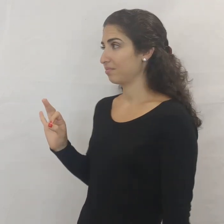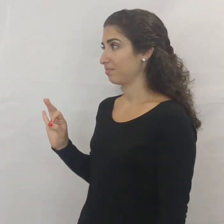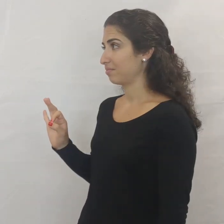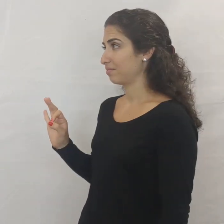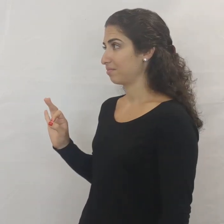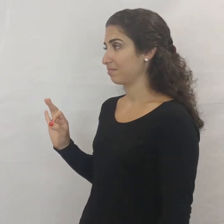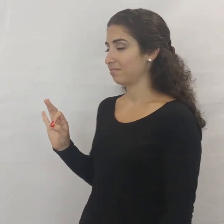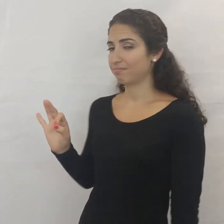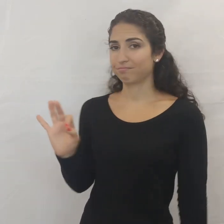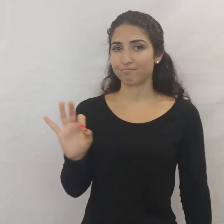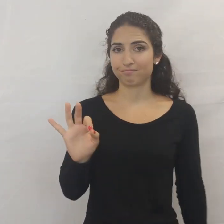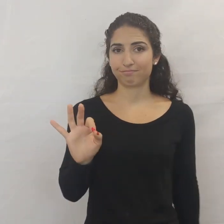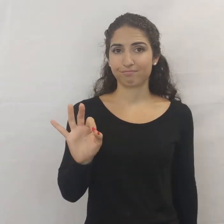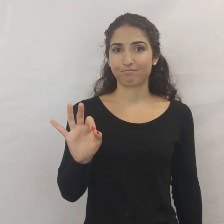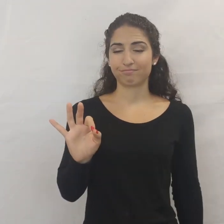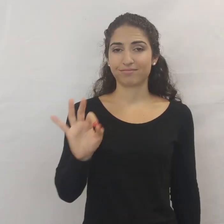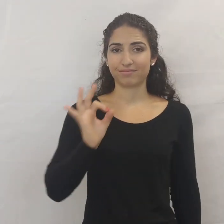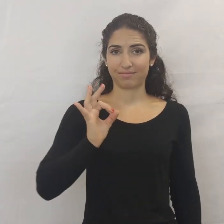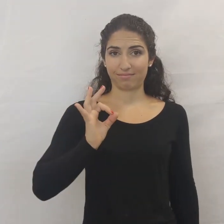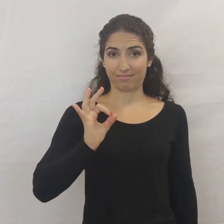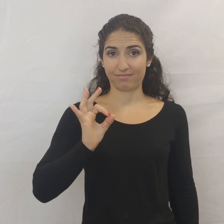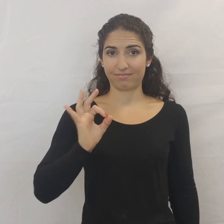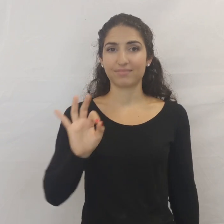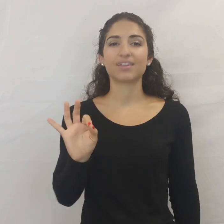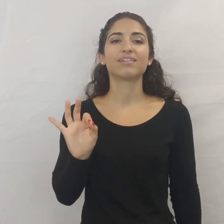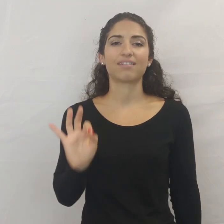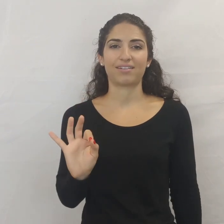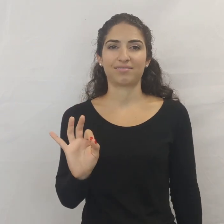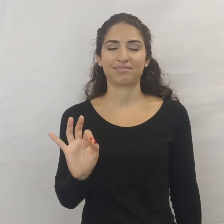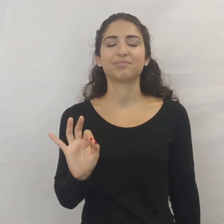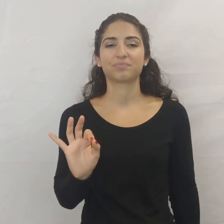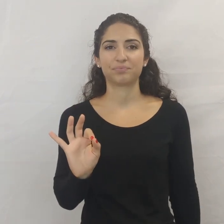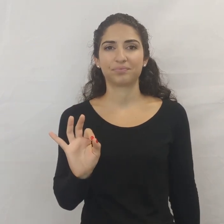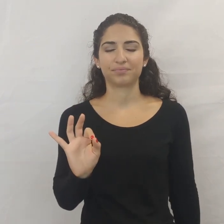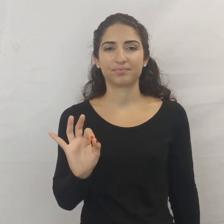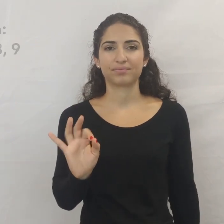The thumb and the index finger. See? 9.